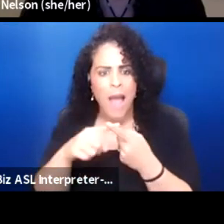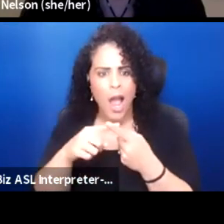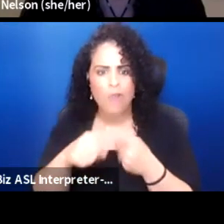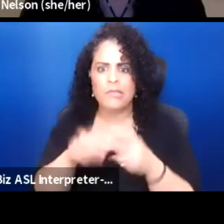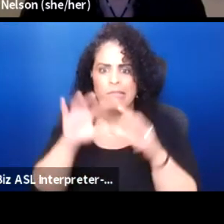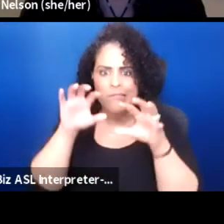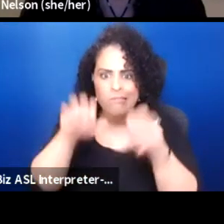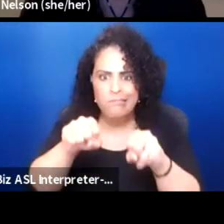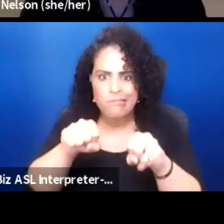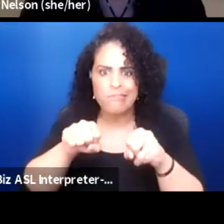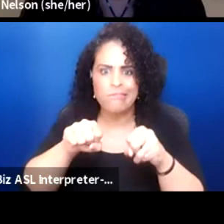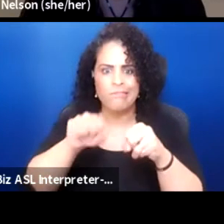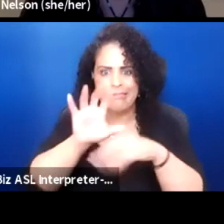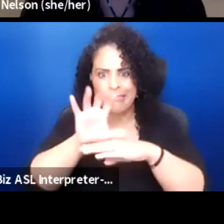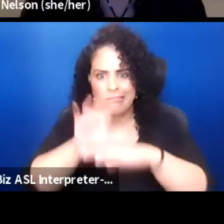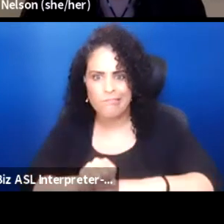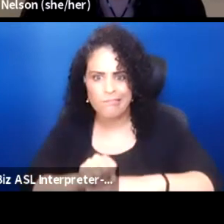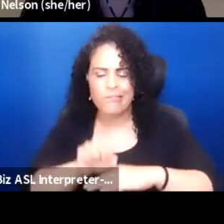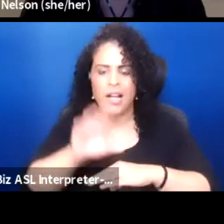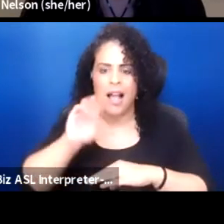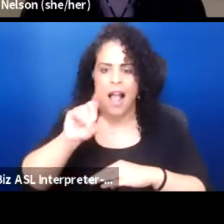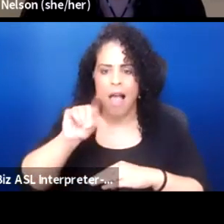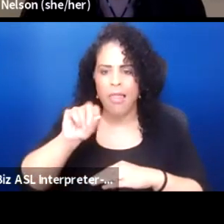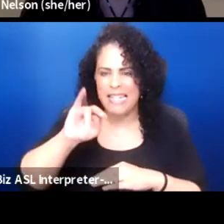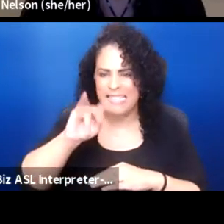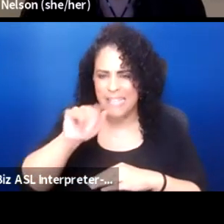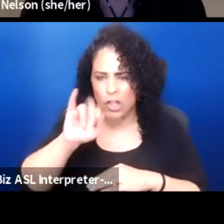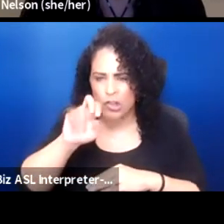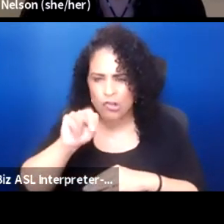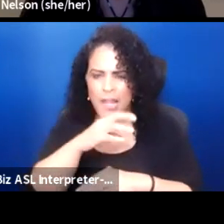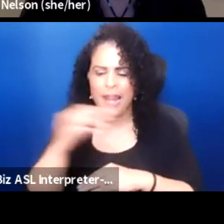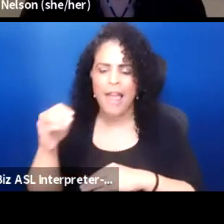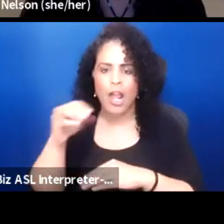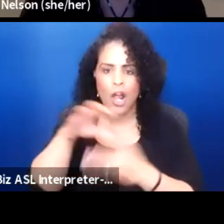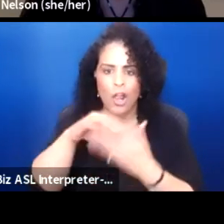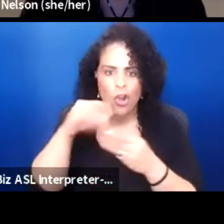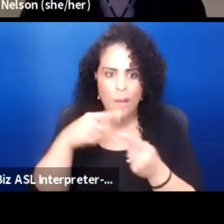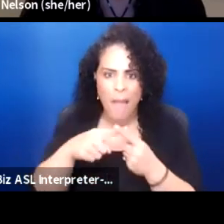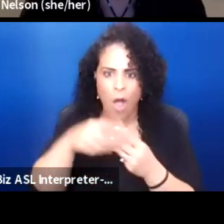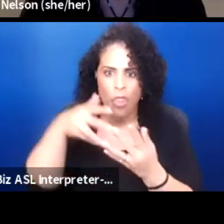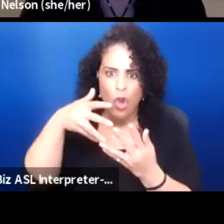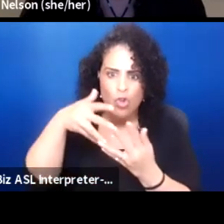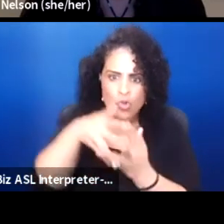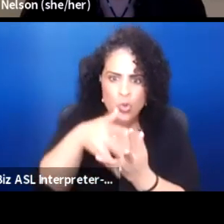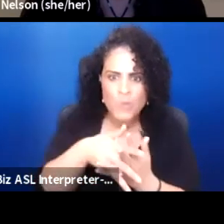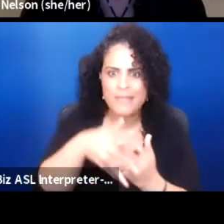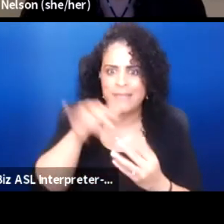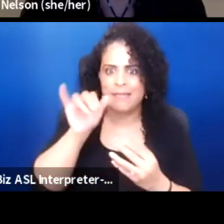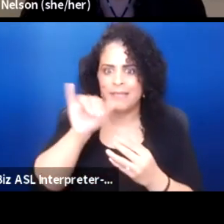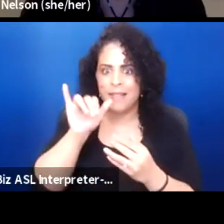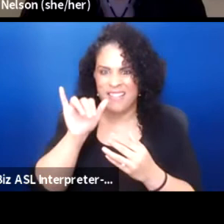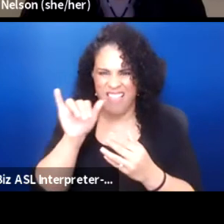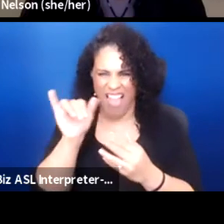or they're learning about the roots of something like theater and where it's come from